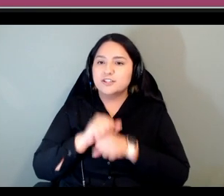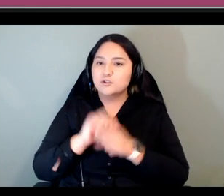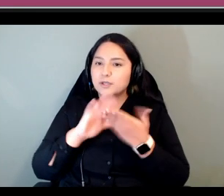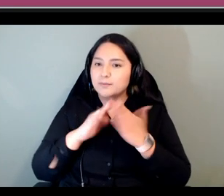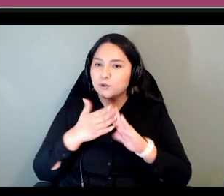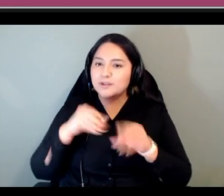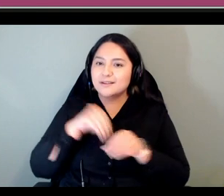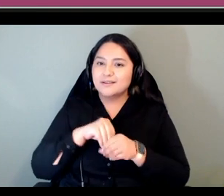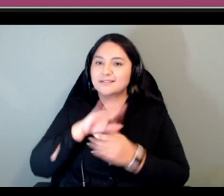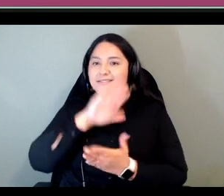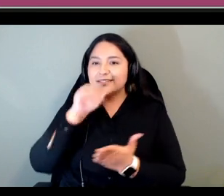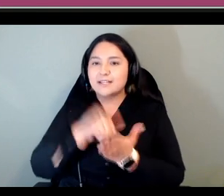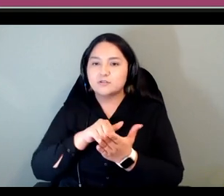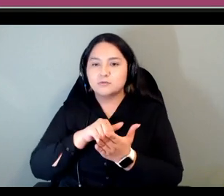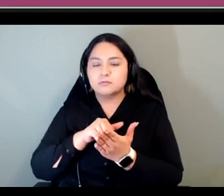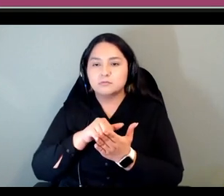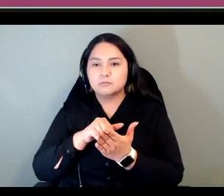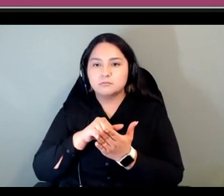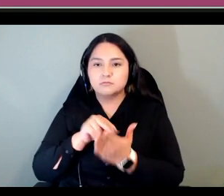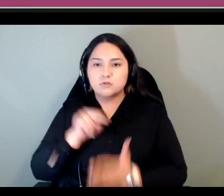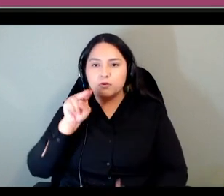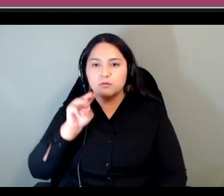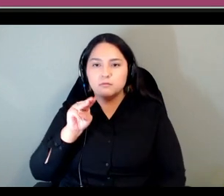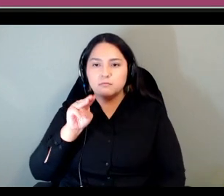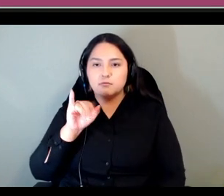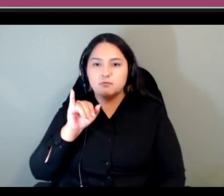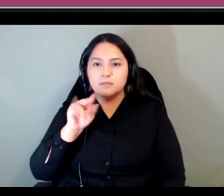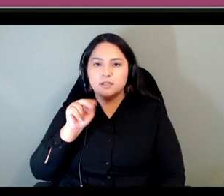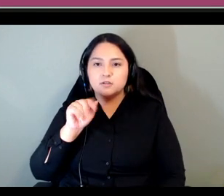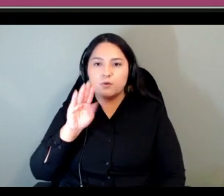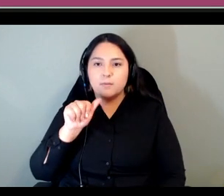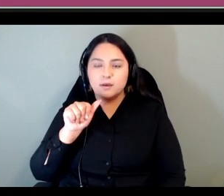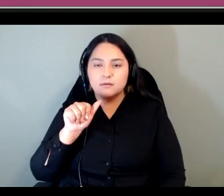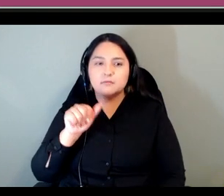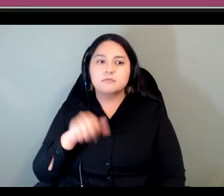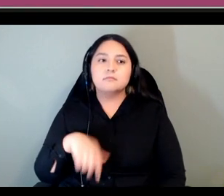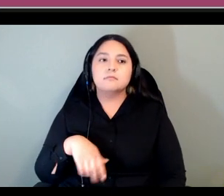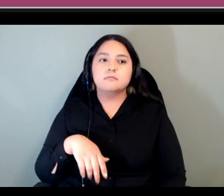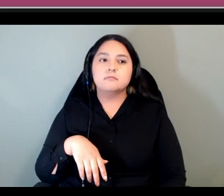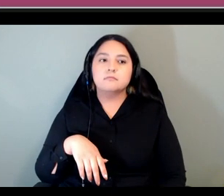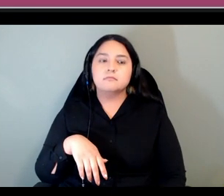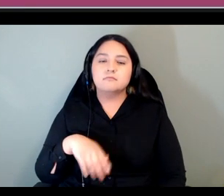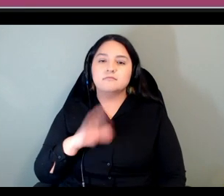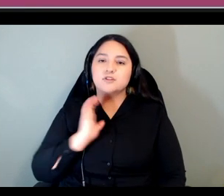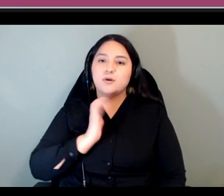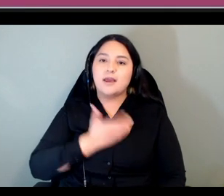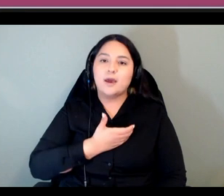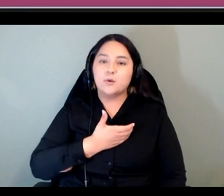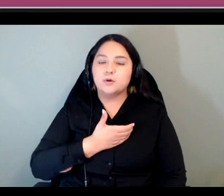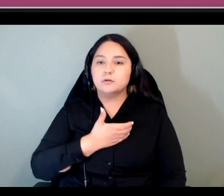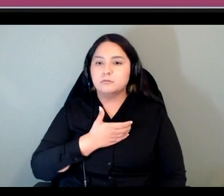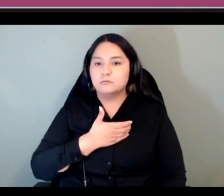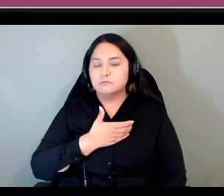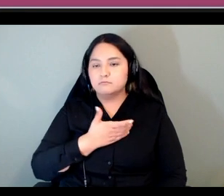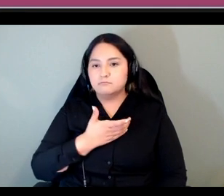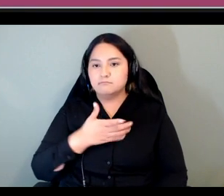central northern manitoba and our mandate is as kerry spoke alluded to is that re-establishing